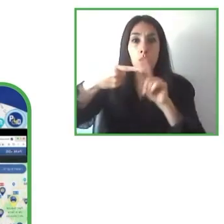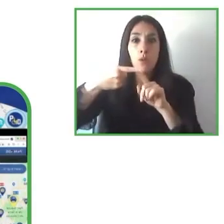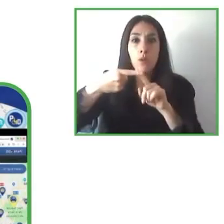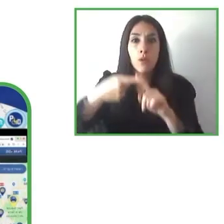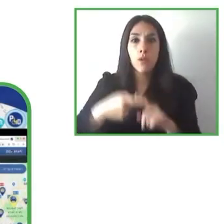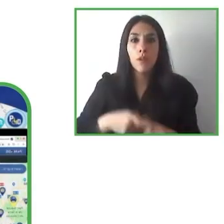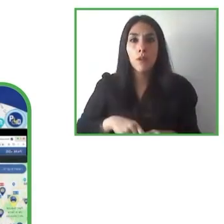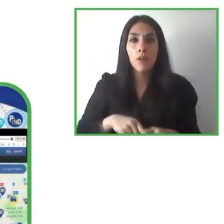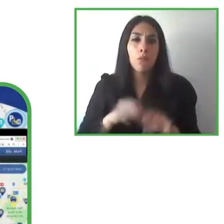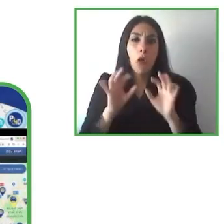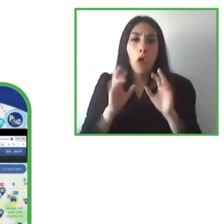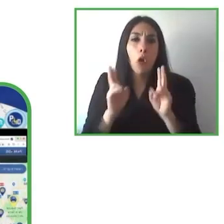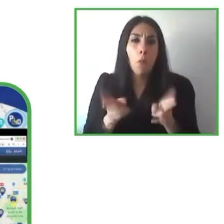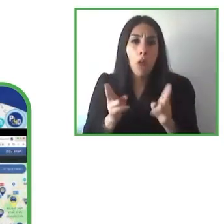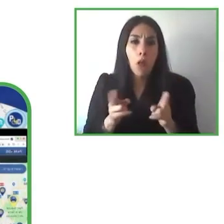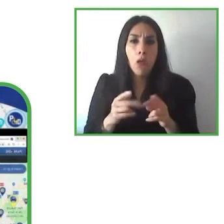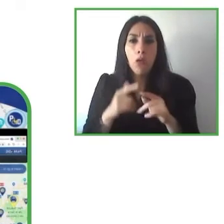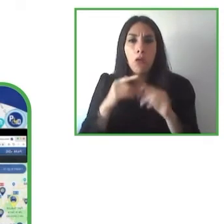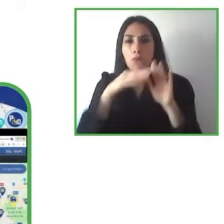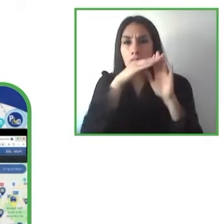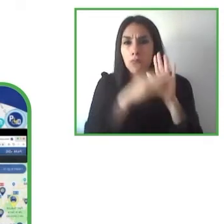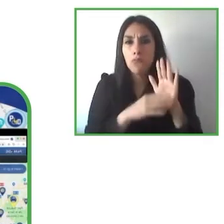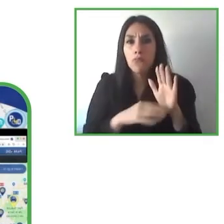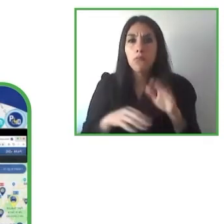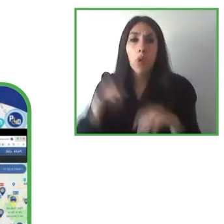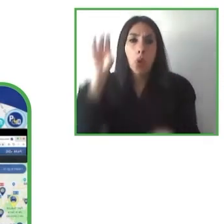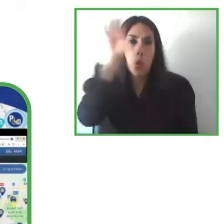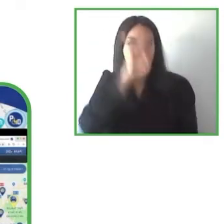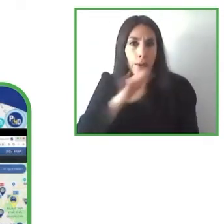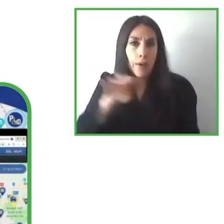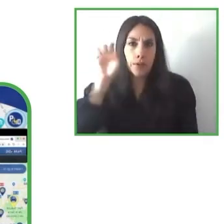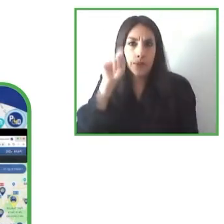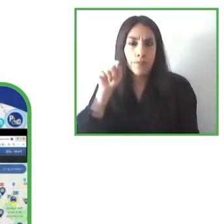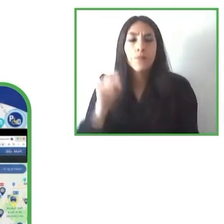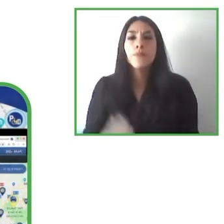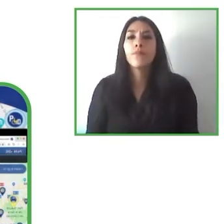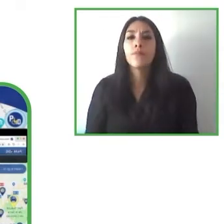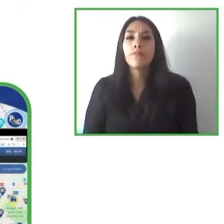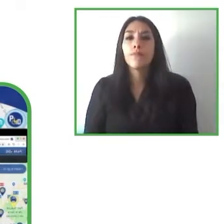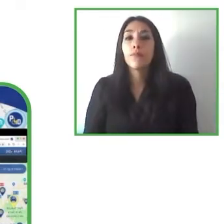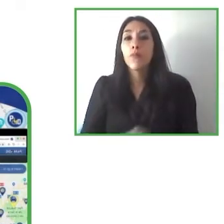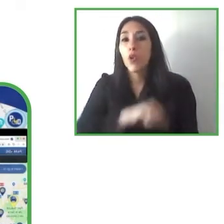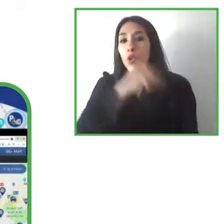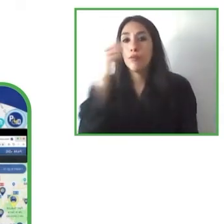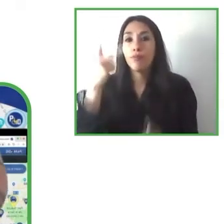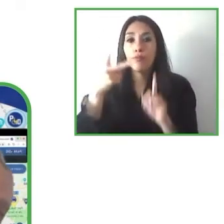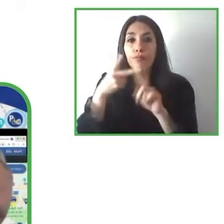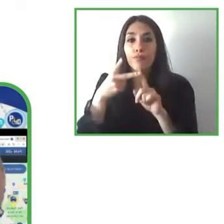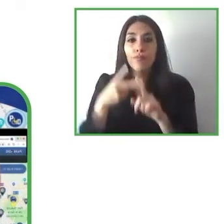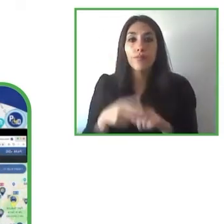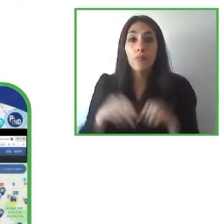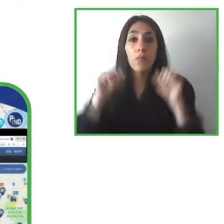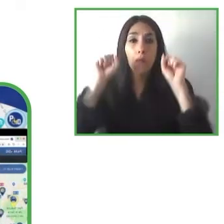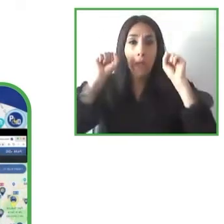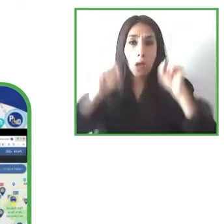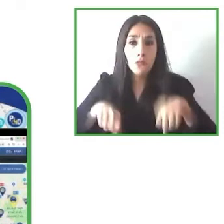European card and in second place the fact of allowing all disabled people